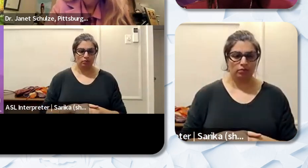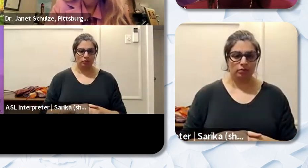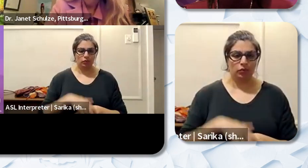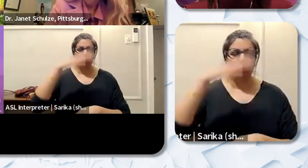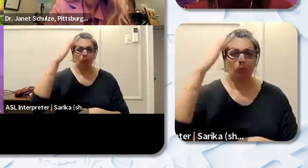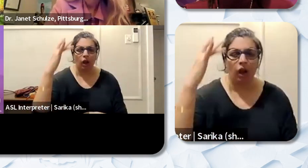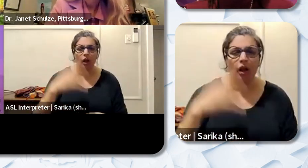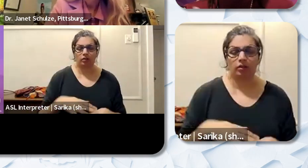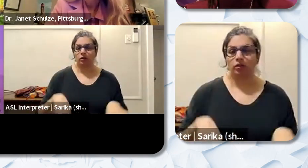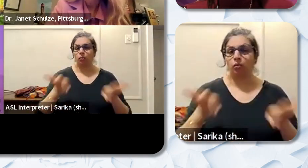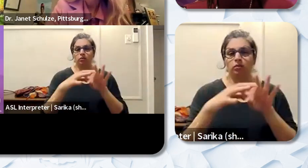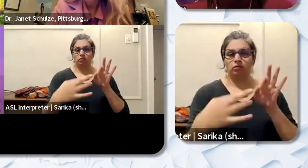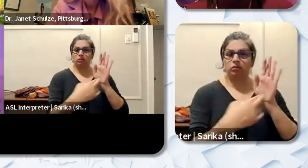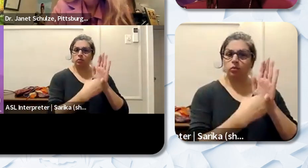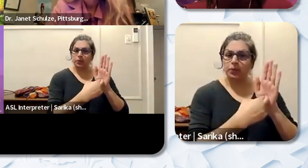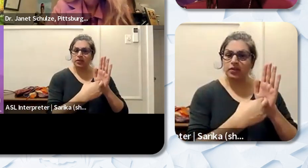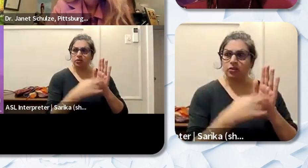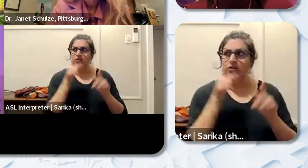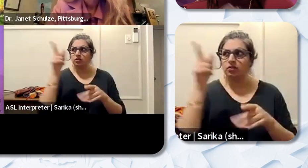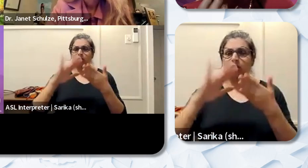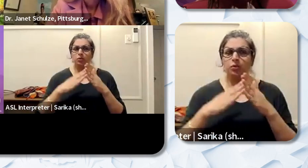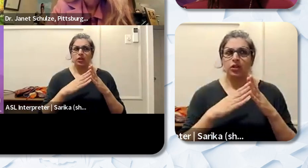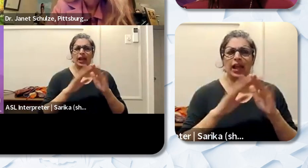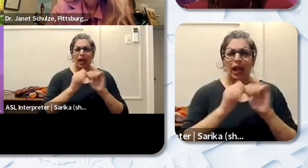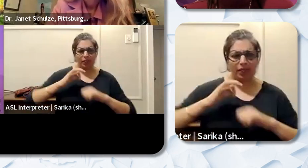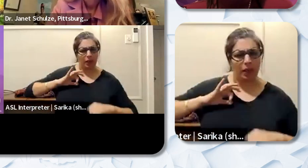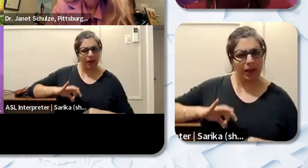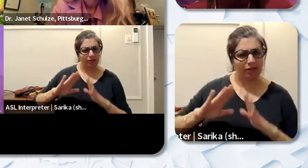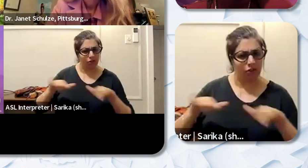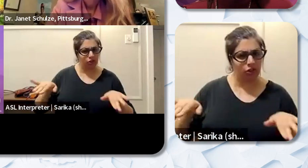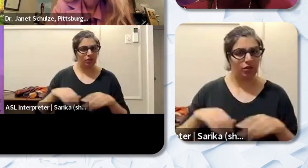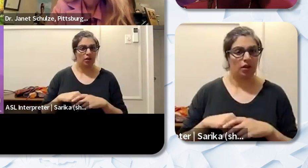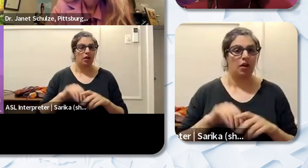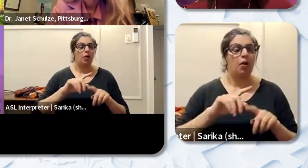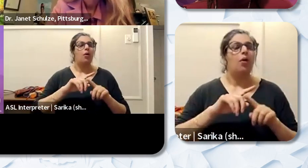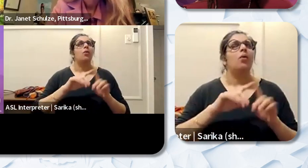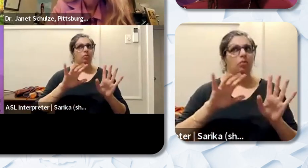in the community can benefit all children. What I'm specifically wondering and thinking about